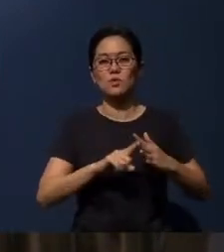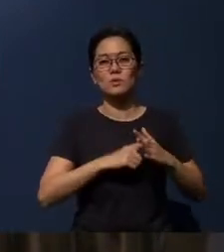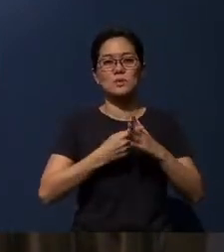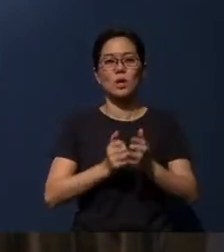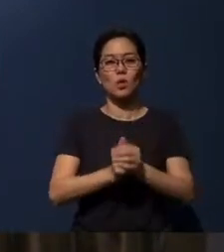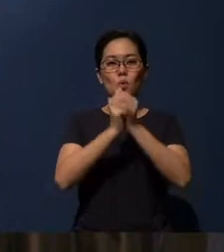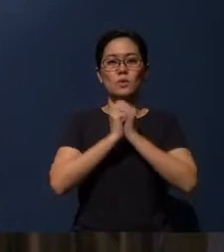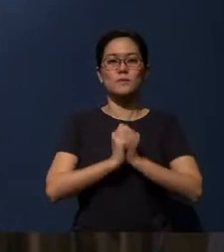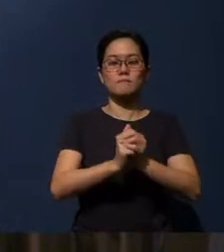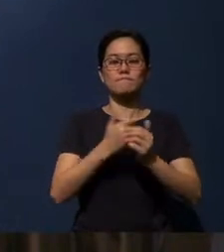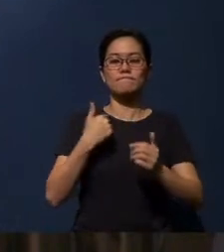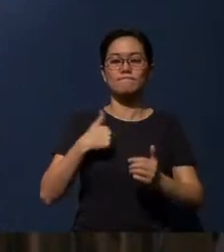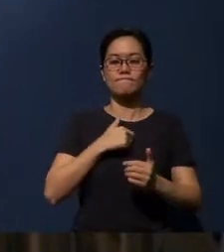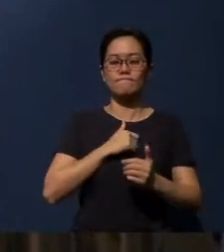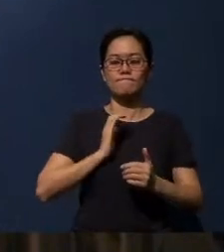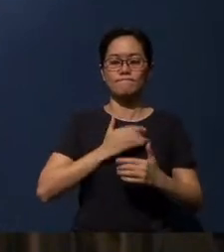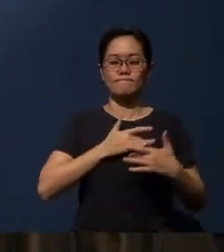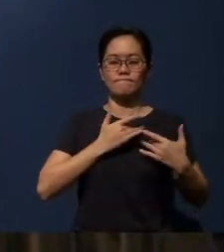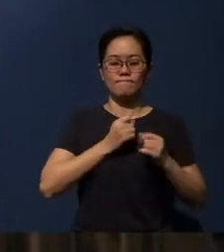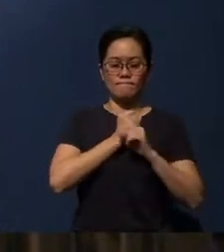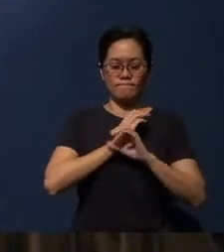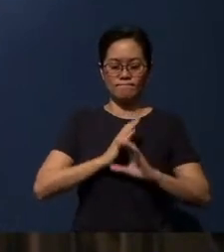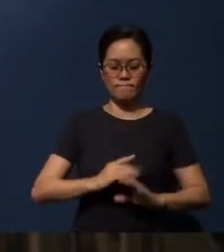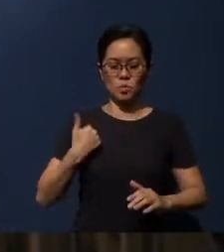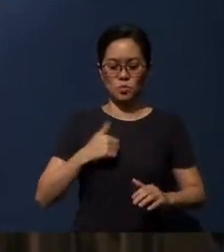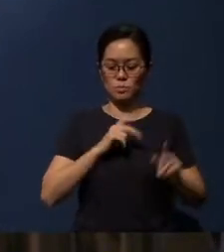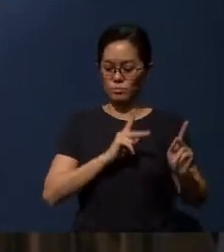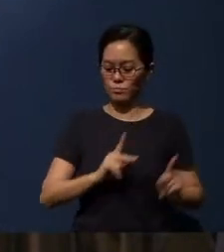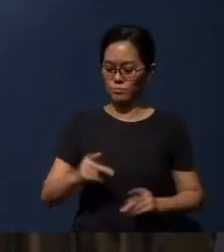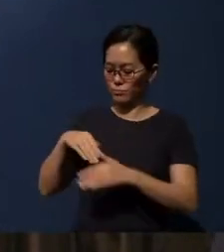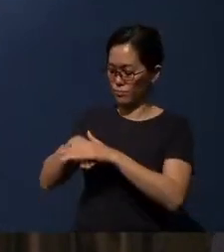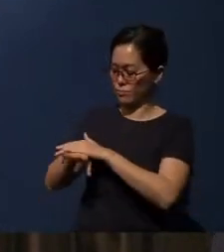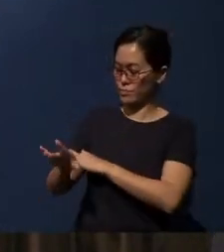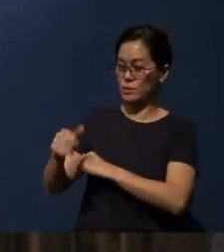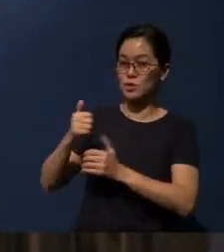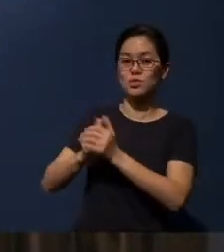Let’s quieten our hearts as we prepare to enter a time of worship, shall we?